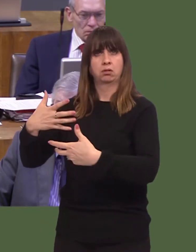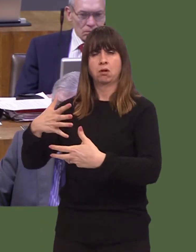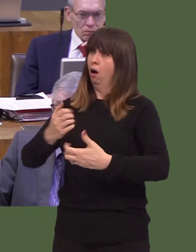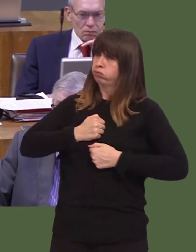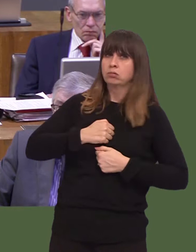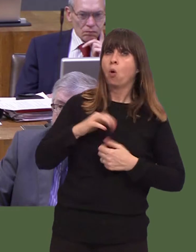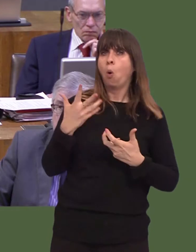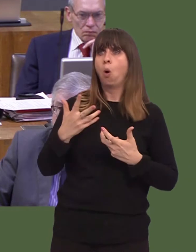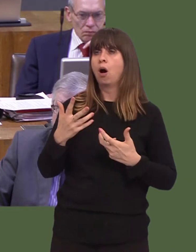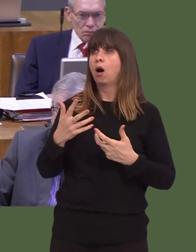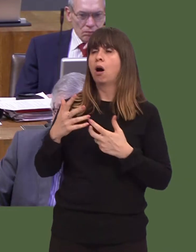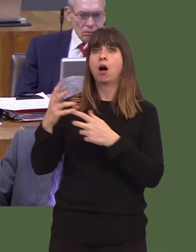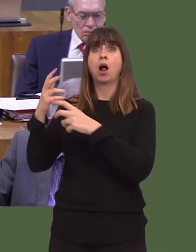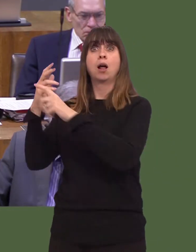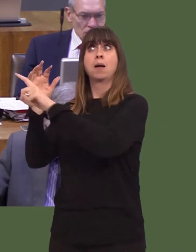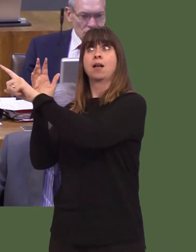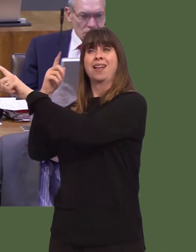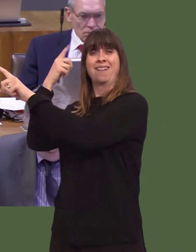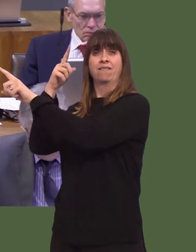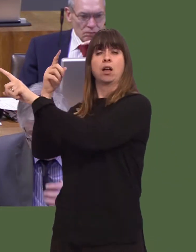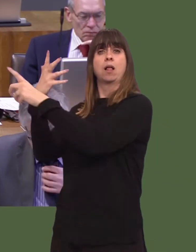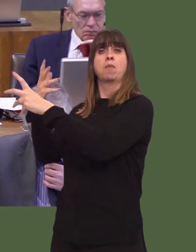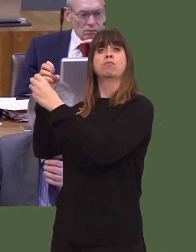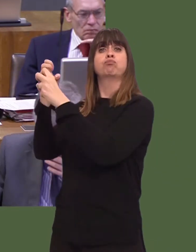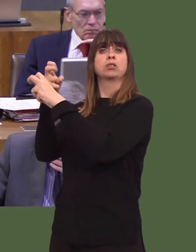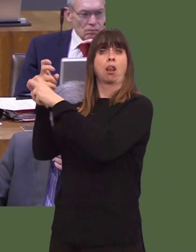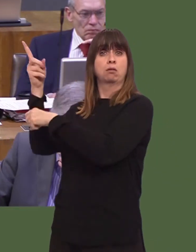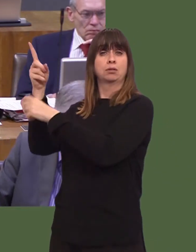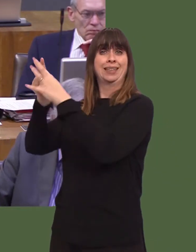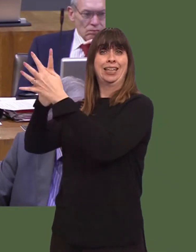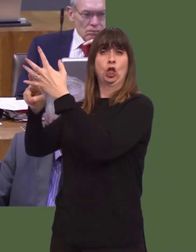from Brussels should sit, even for a period of time, in Westminster.